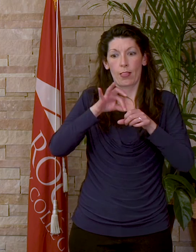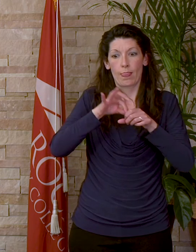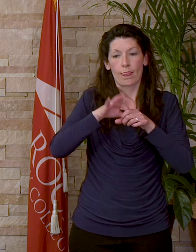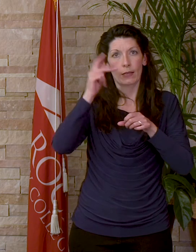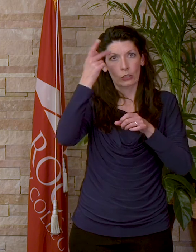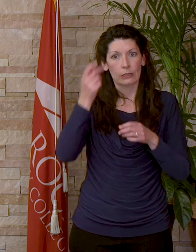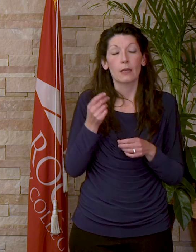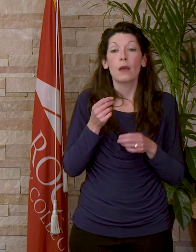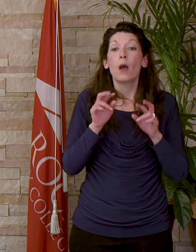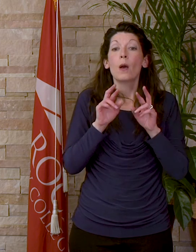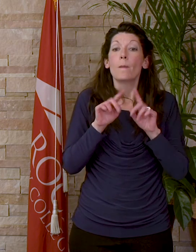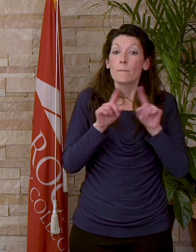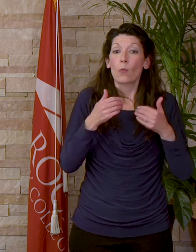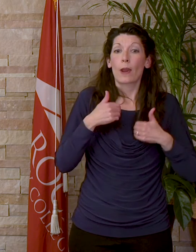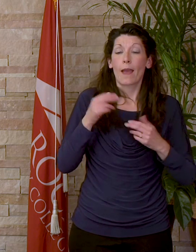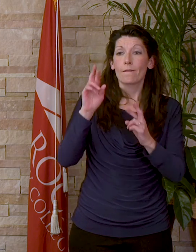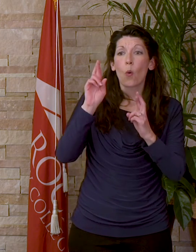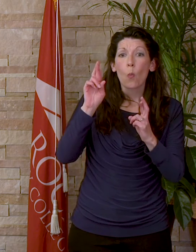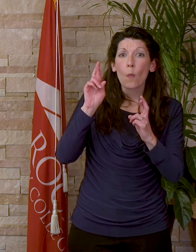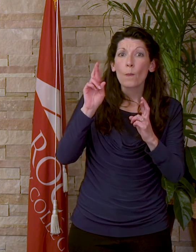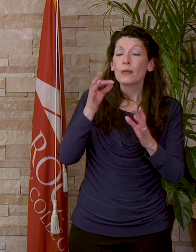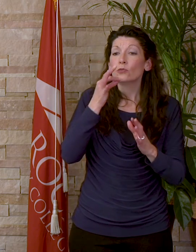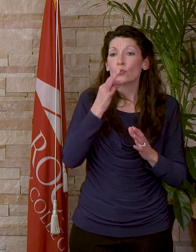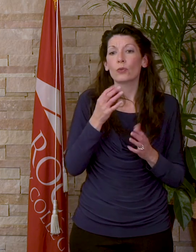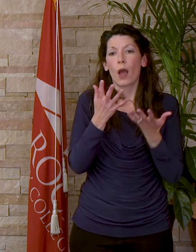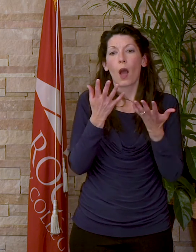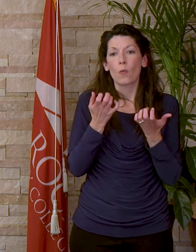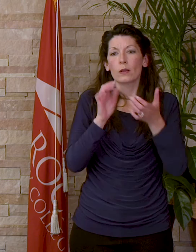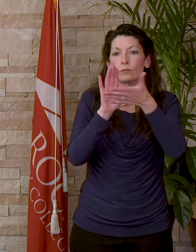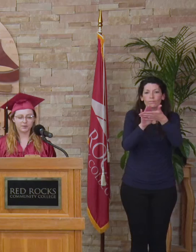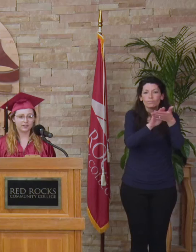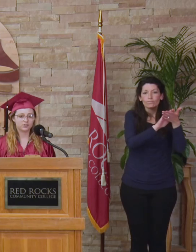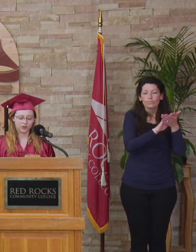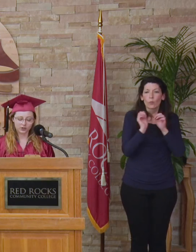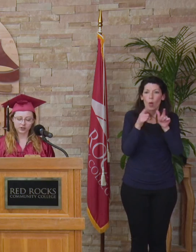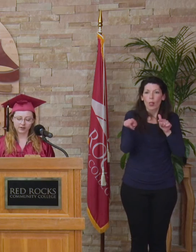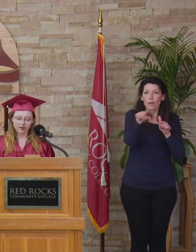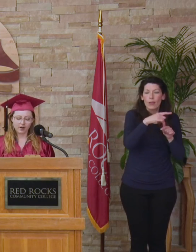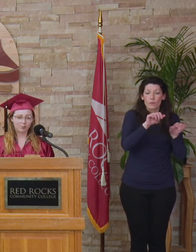But there is hope around the corner and I want to commend all of us for our ability to nurture our